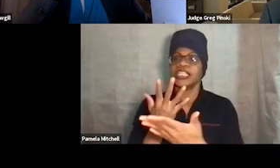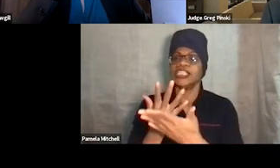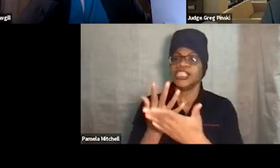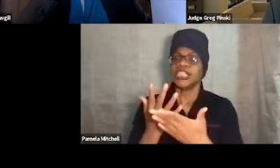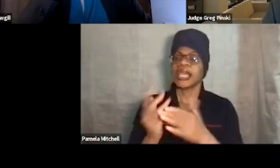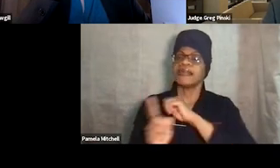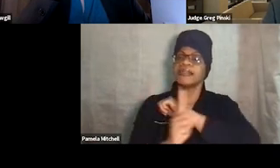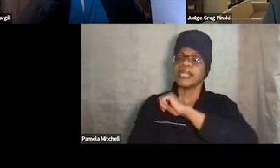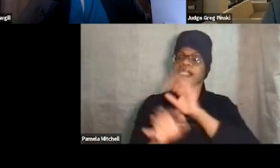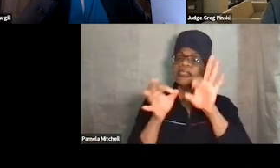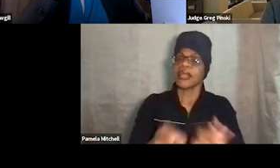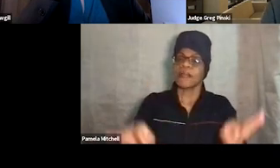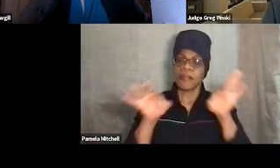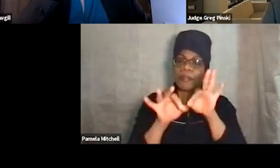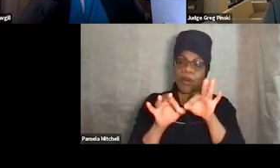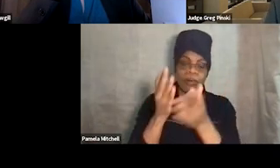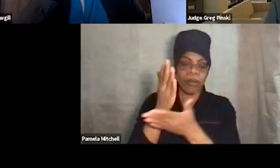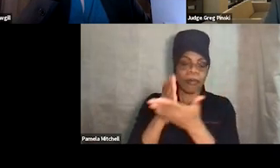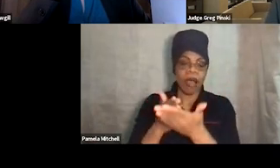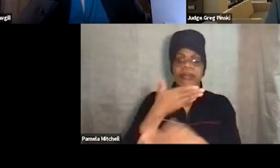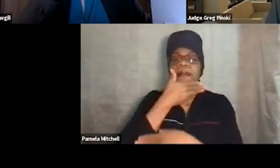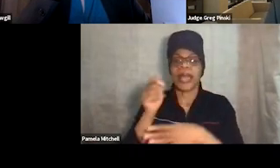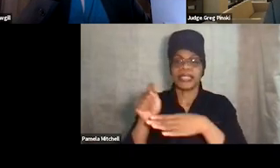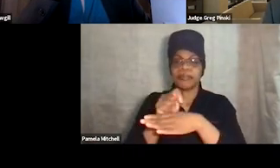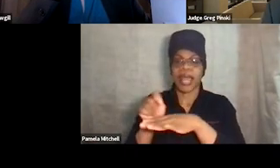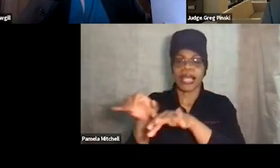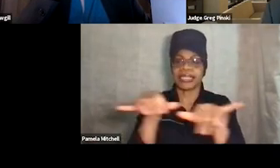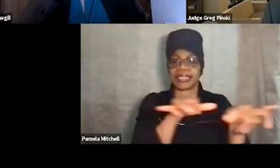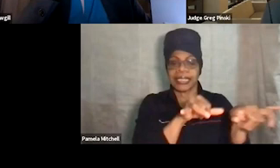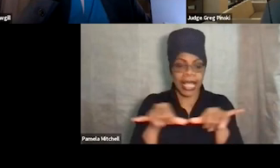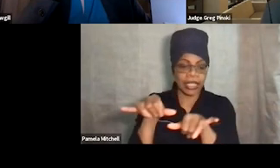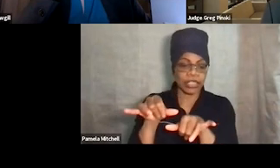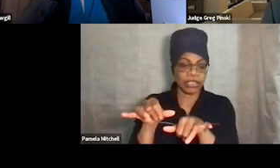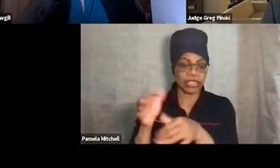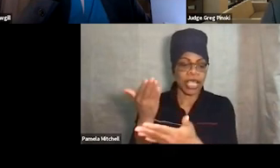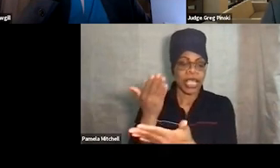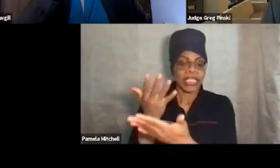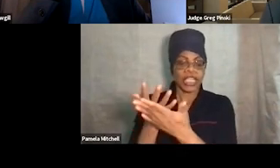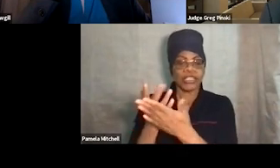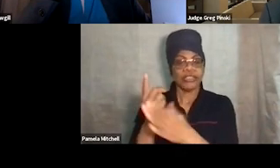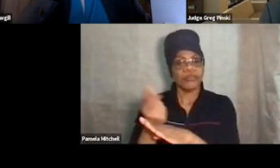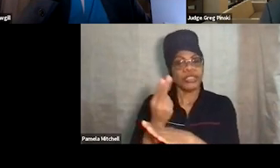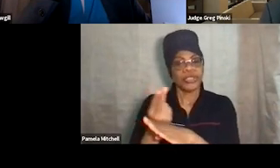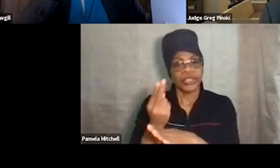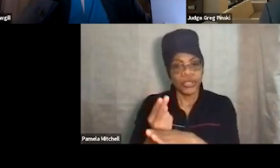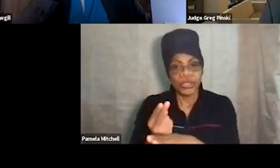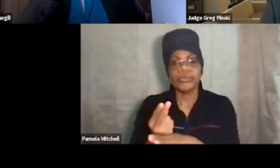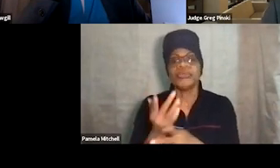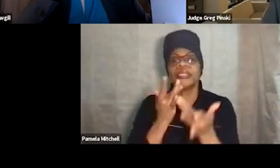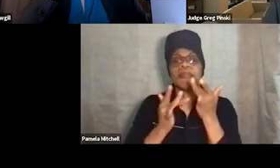of the Best Practice Standard 4. A jail sanction should be used judiciously, and sparingly, and as a last resort.